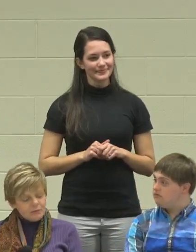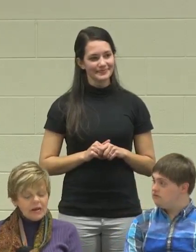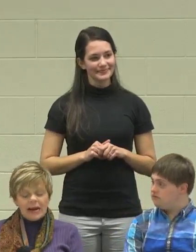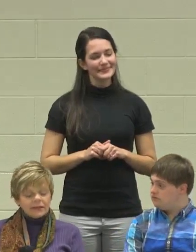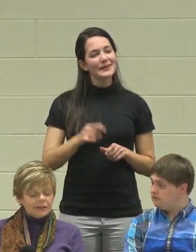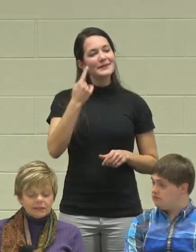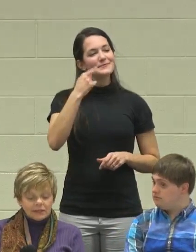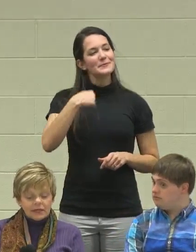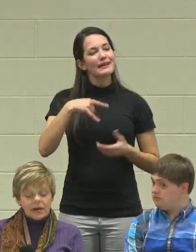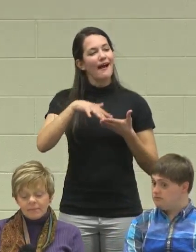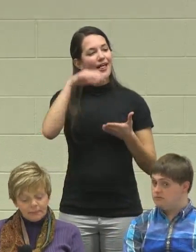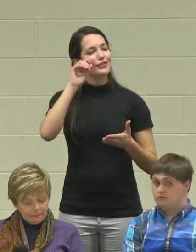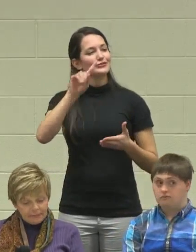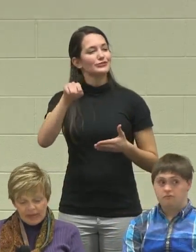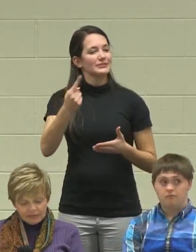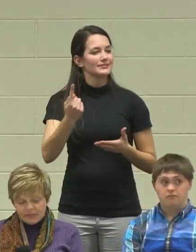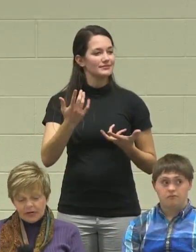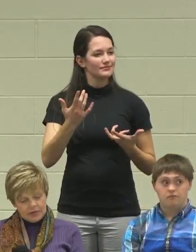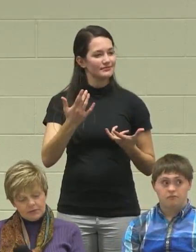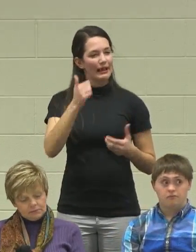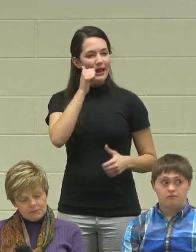For me, I learn just to take everyday